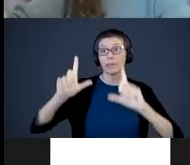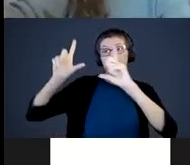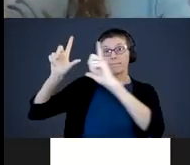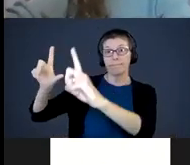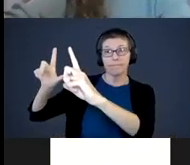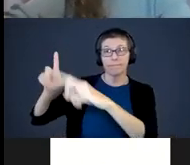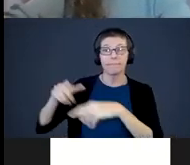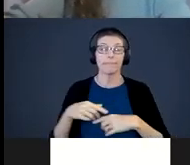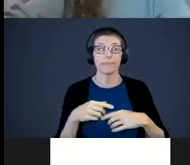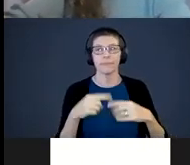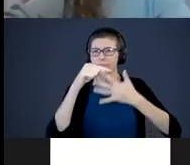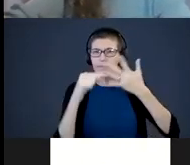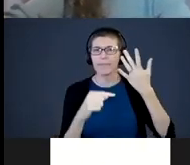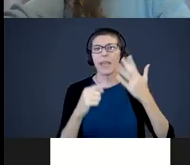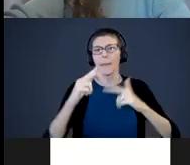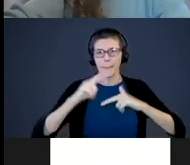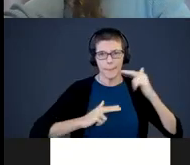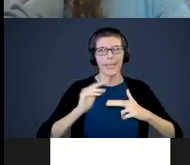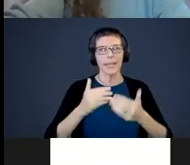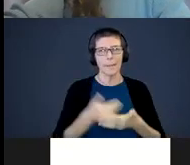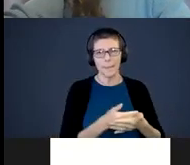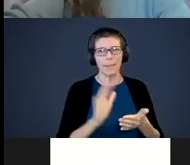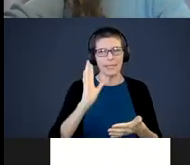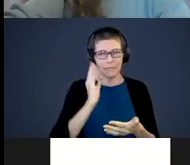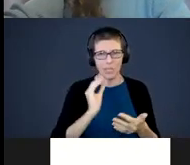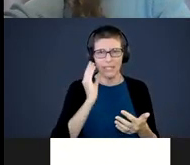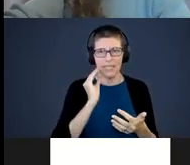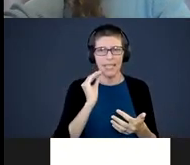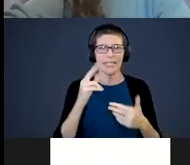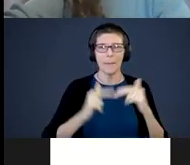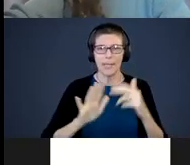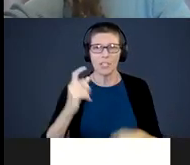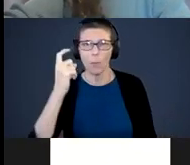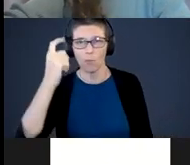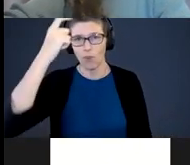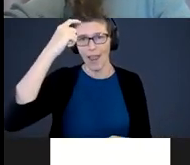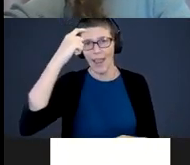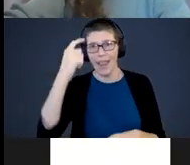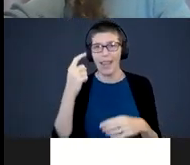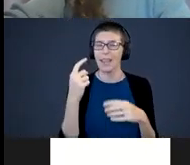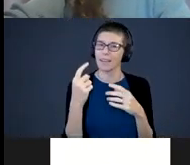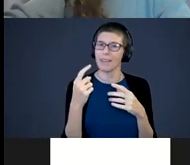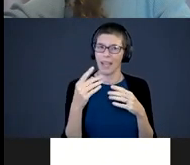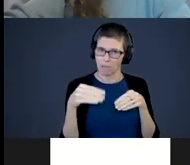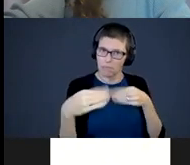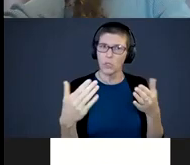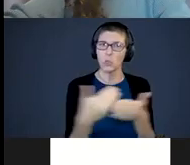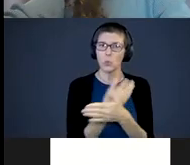All these things builds baby experiences, builds their brain and provides them with new language.